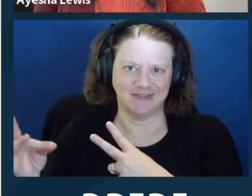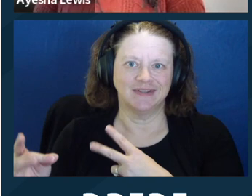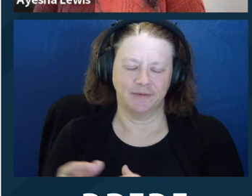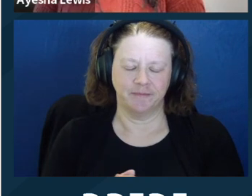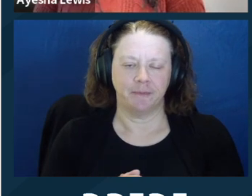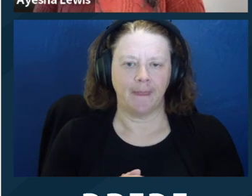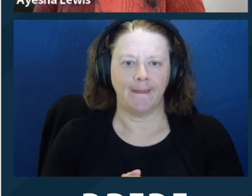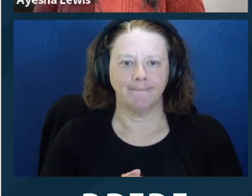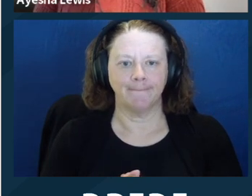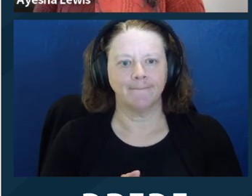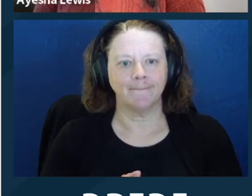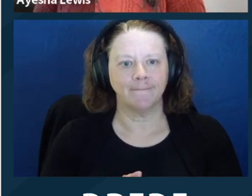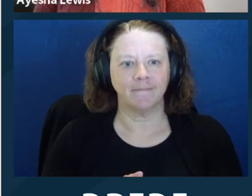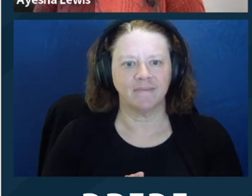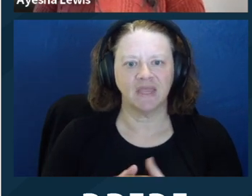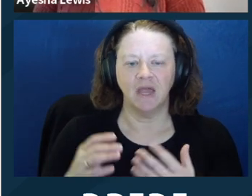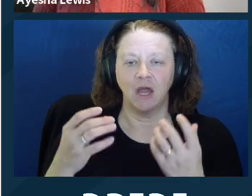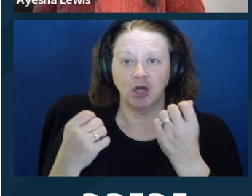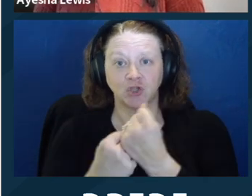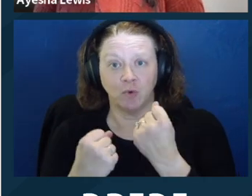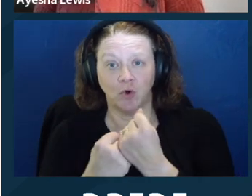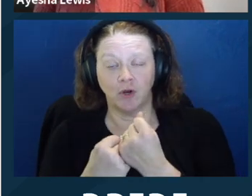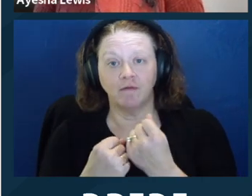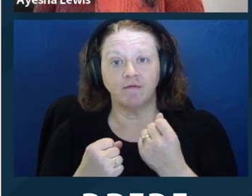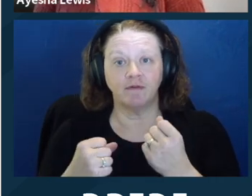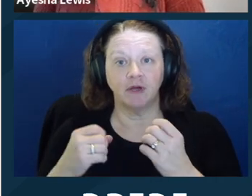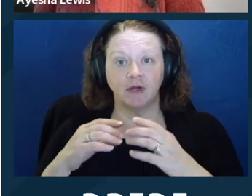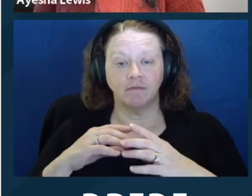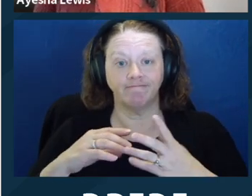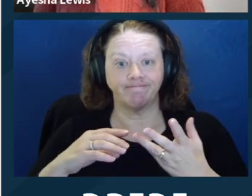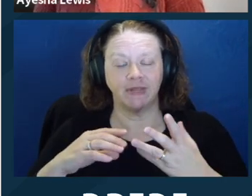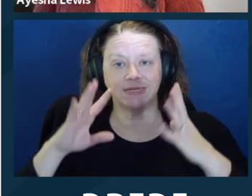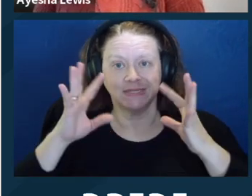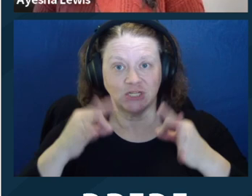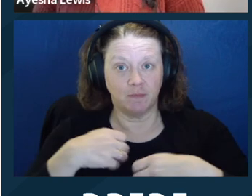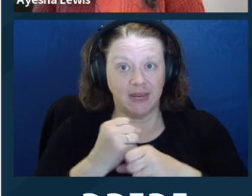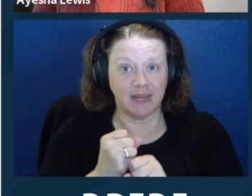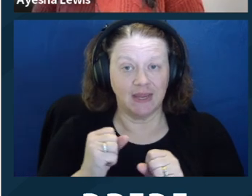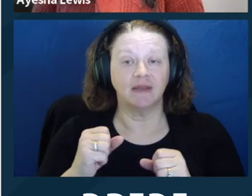capacity of persons with disabilities and avoid the need for conservatorship or guardianship.